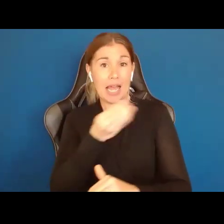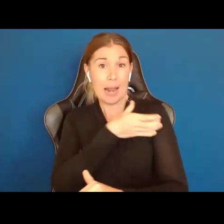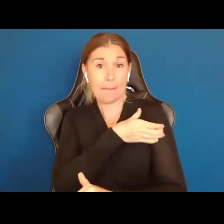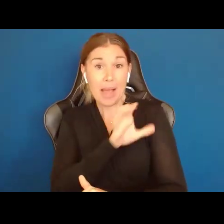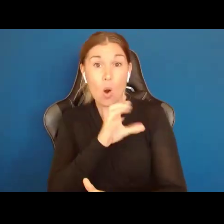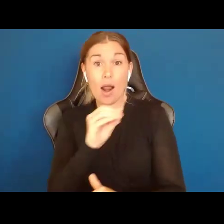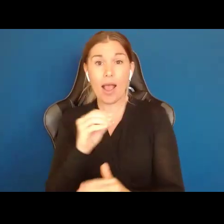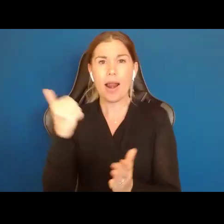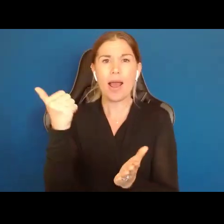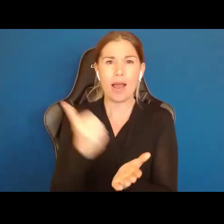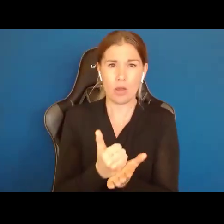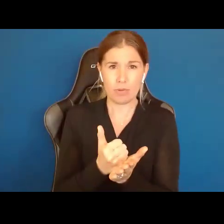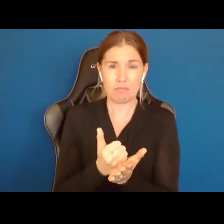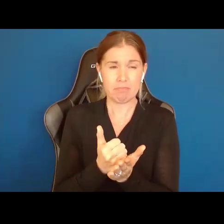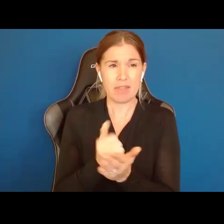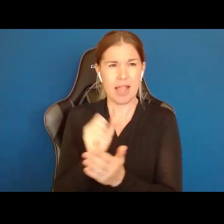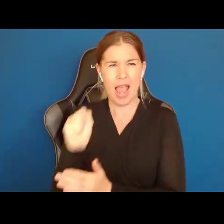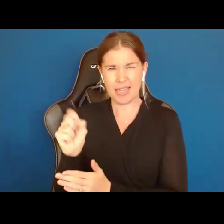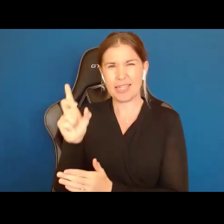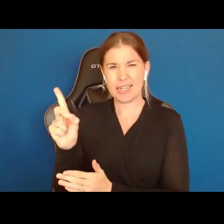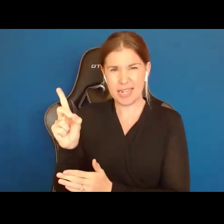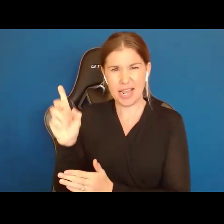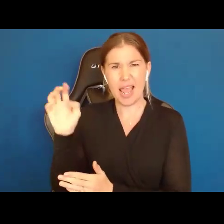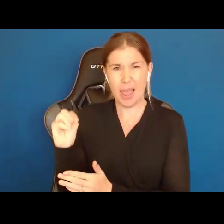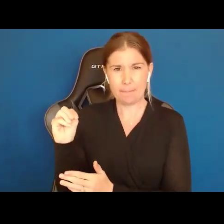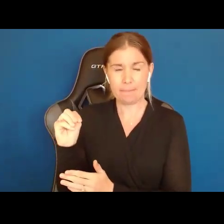Supported Decision Making is, there is a great definition on your screen. We can read it together.